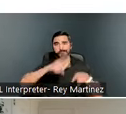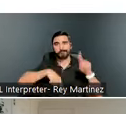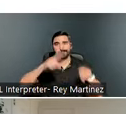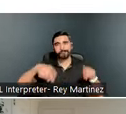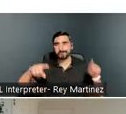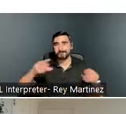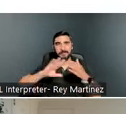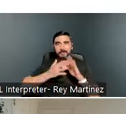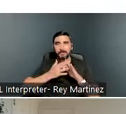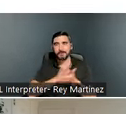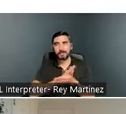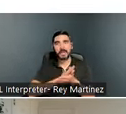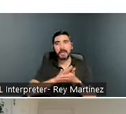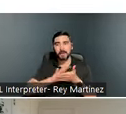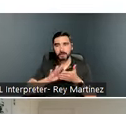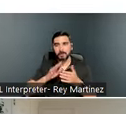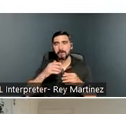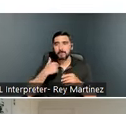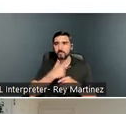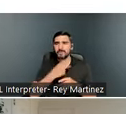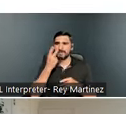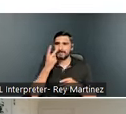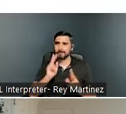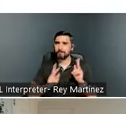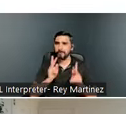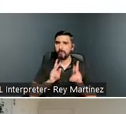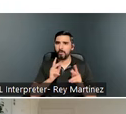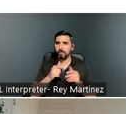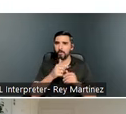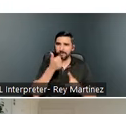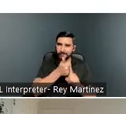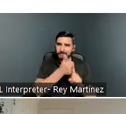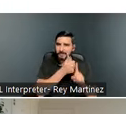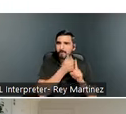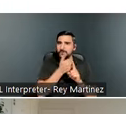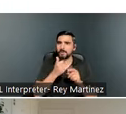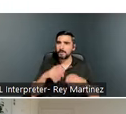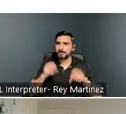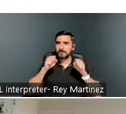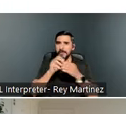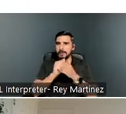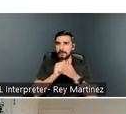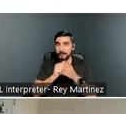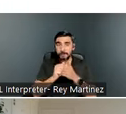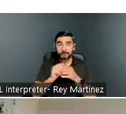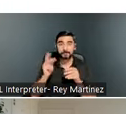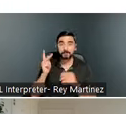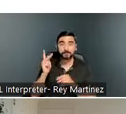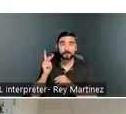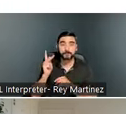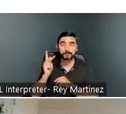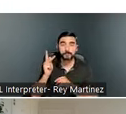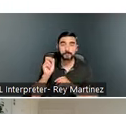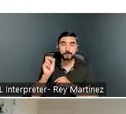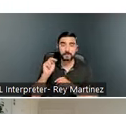We’re starting to see natural people step up and take lead. Ken is one of our famous residents,